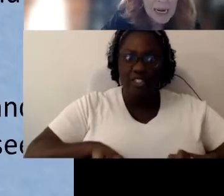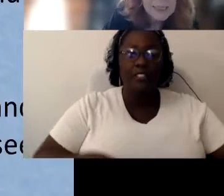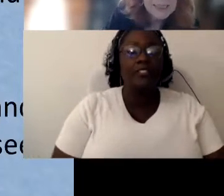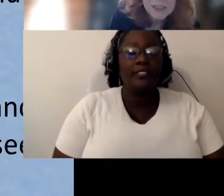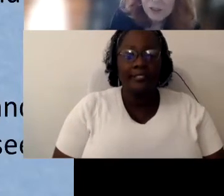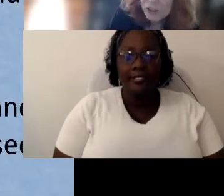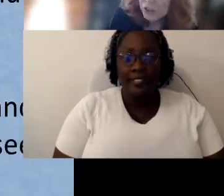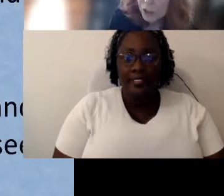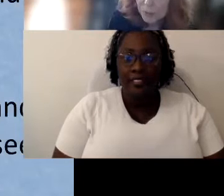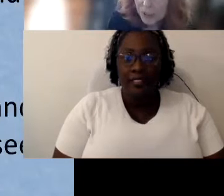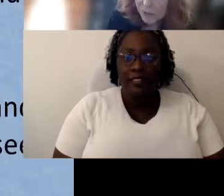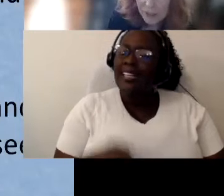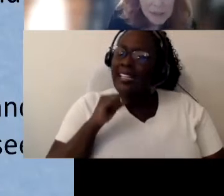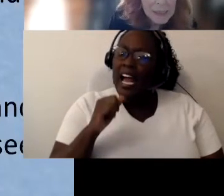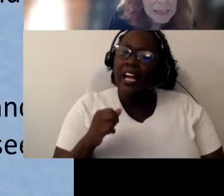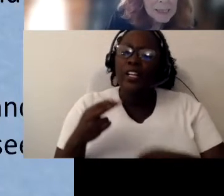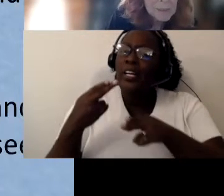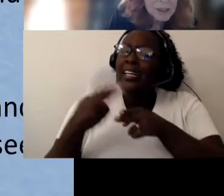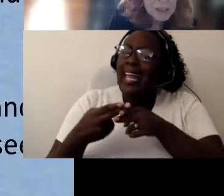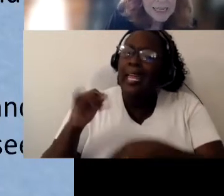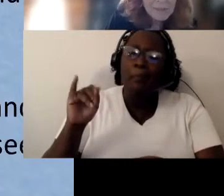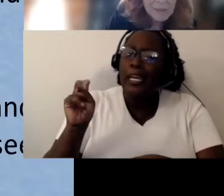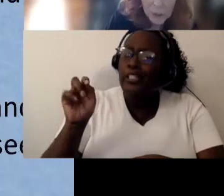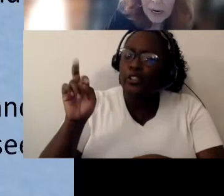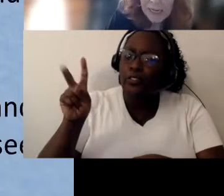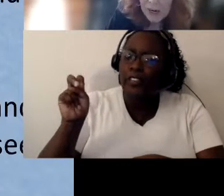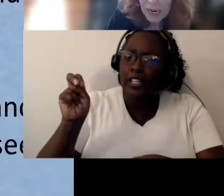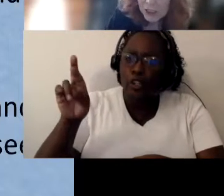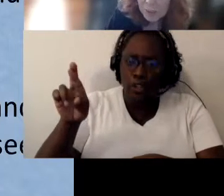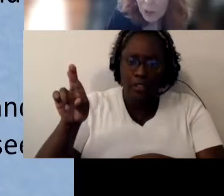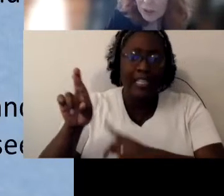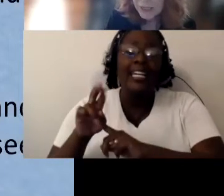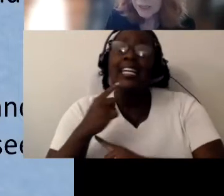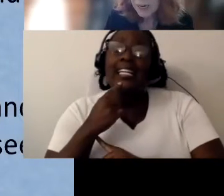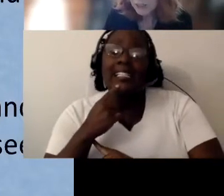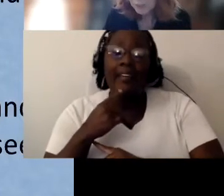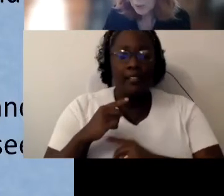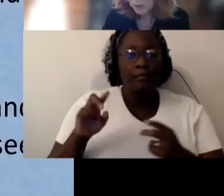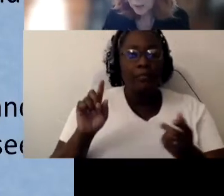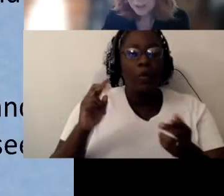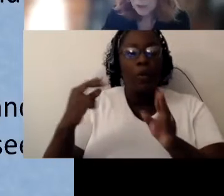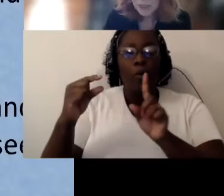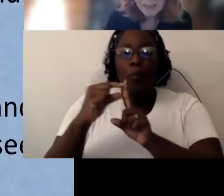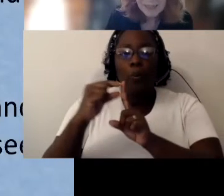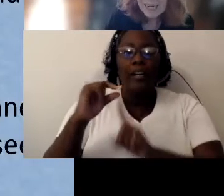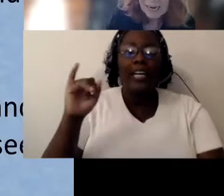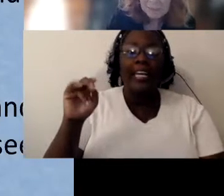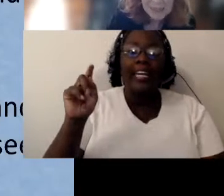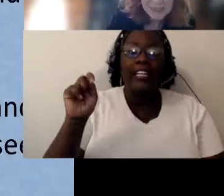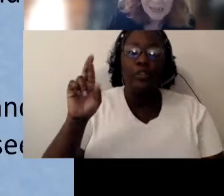put out and didn't use the term intervener But you'll see everywhere interaction partner interaction partners so nothing happens.